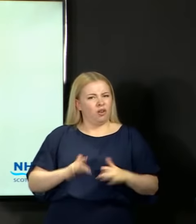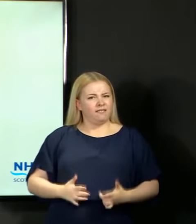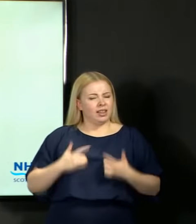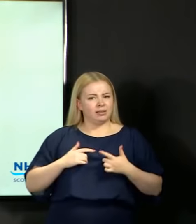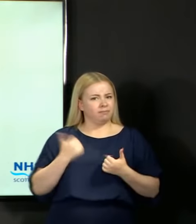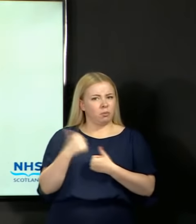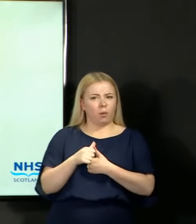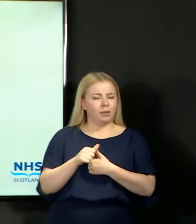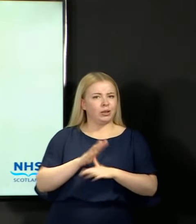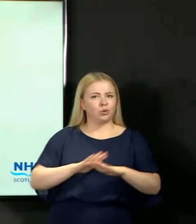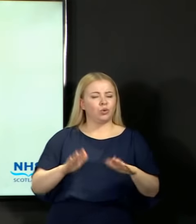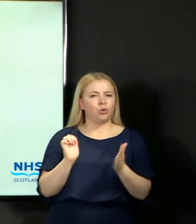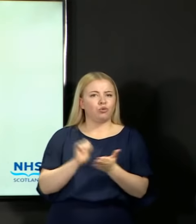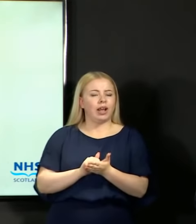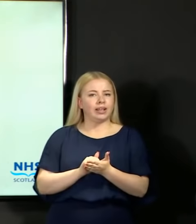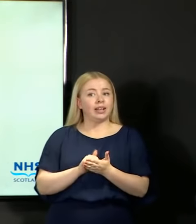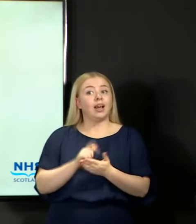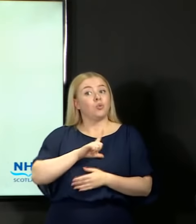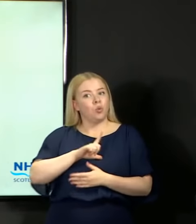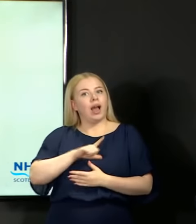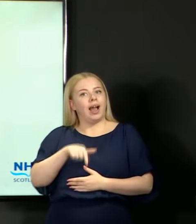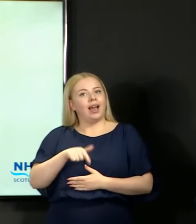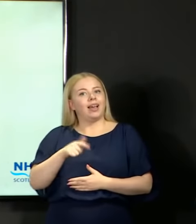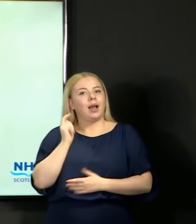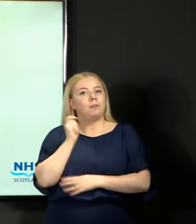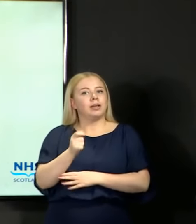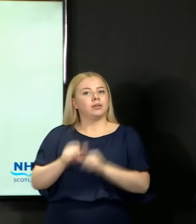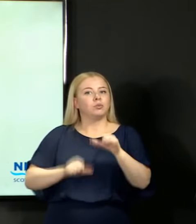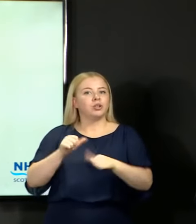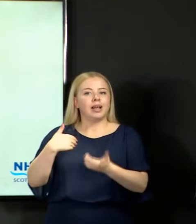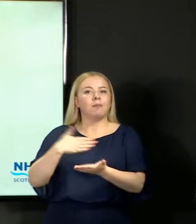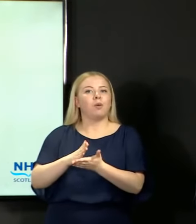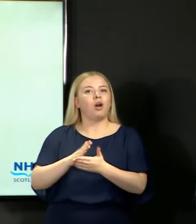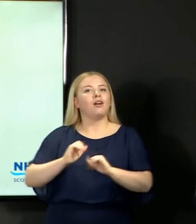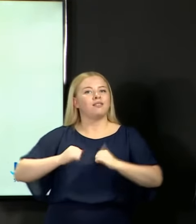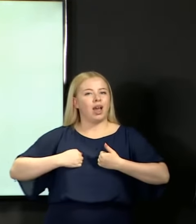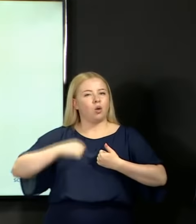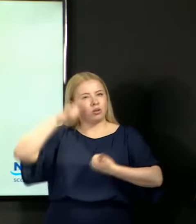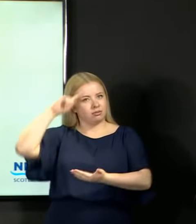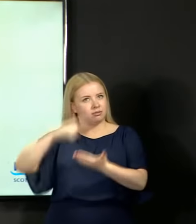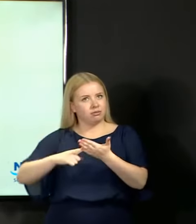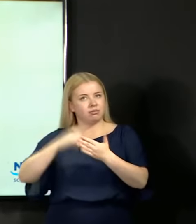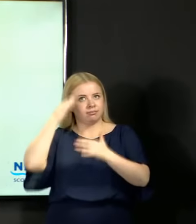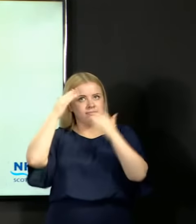So we built the appeals process in to enable young people to have an opportunity to challenge